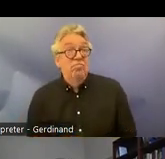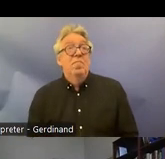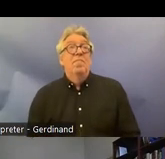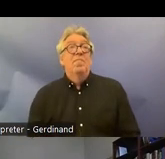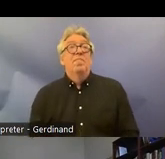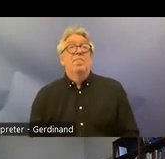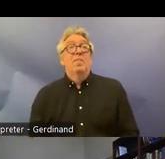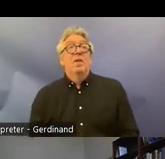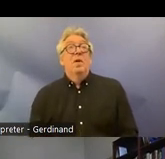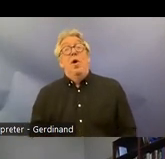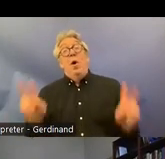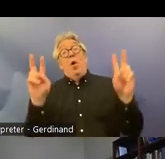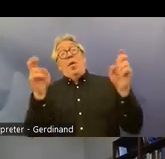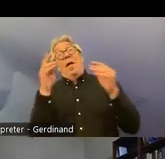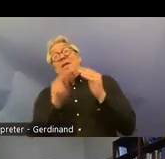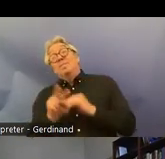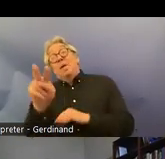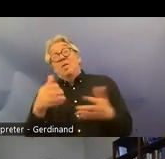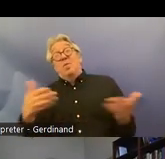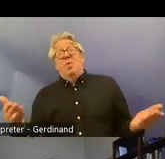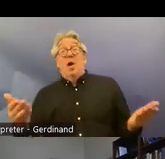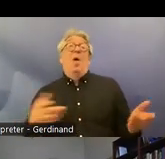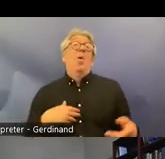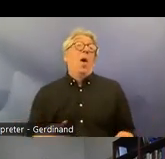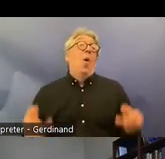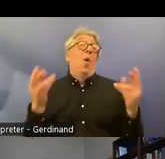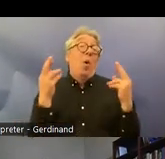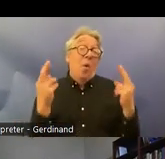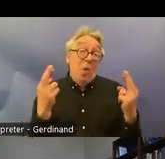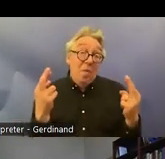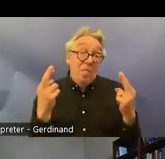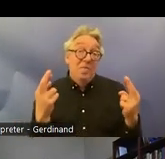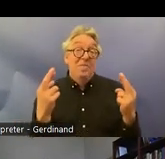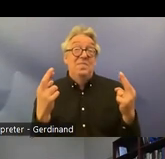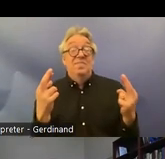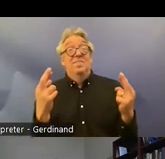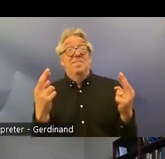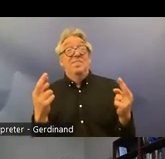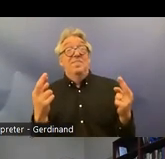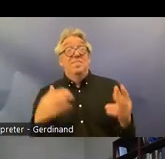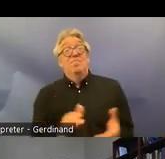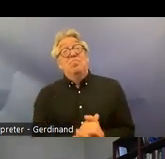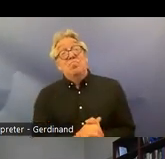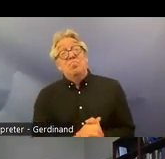ations well we hope certainly that this will lead to a bill before the